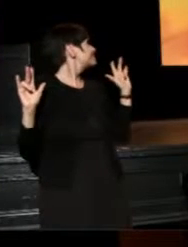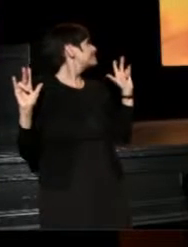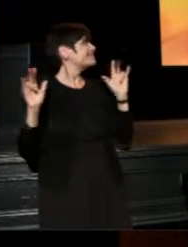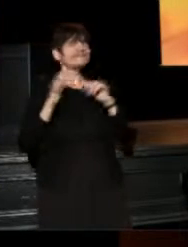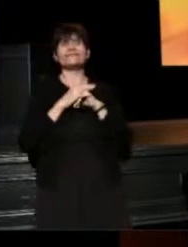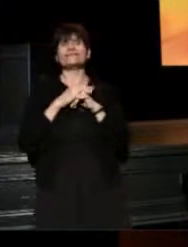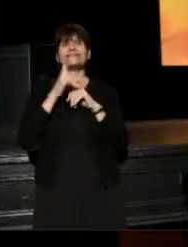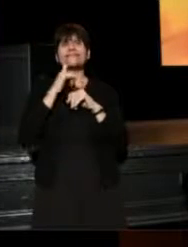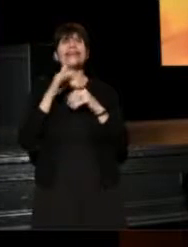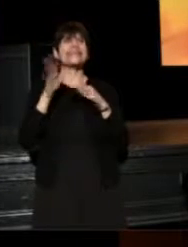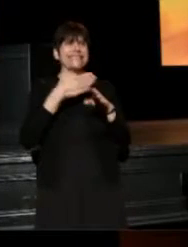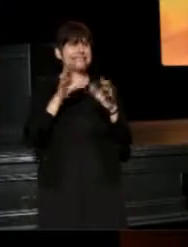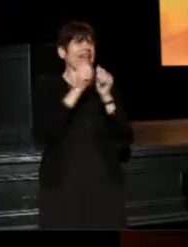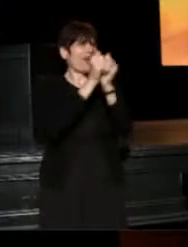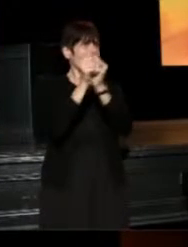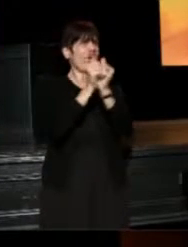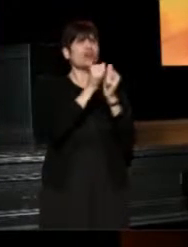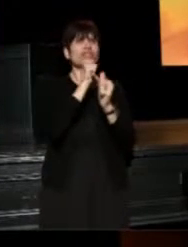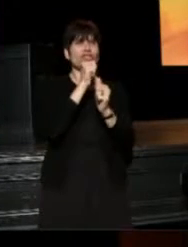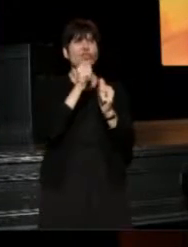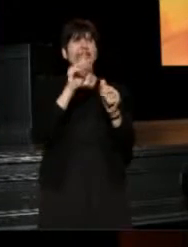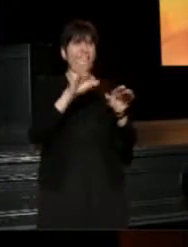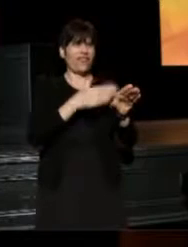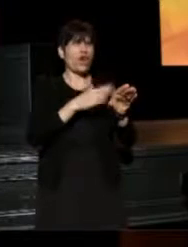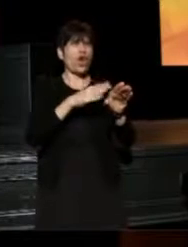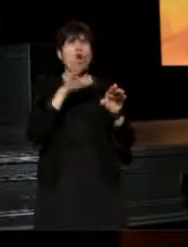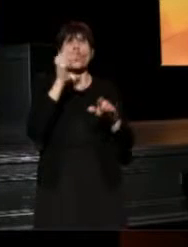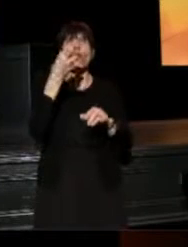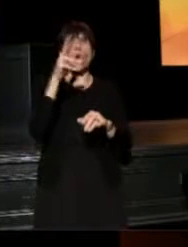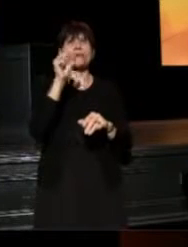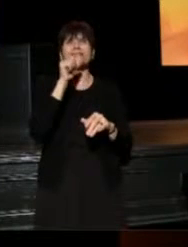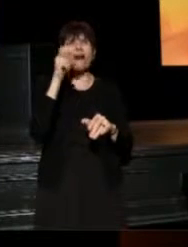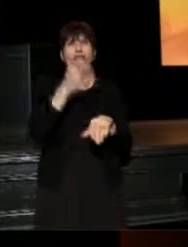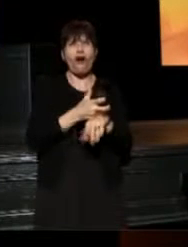And this is a sing along you all, you'll get the chorus fairly quickly, it's not hard.